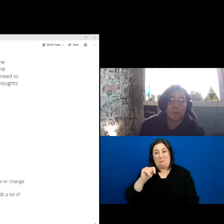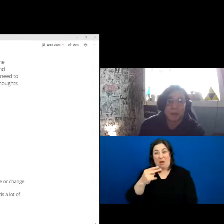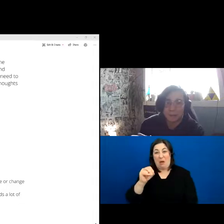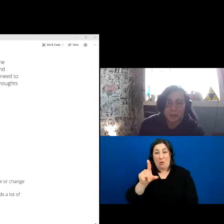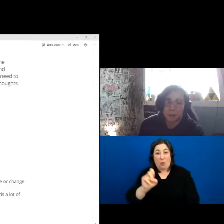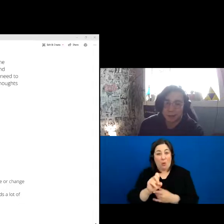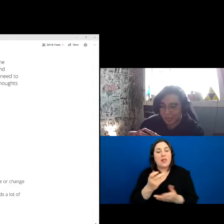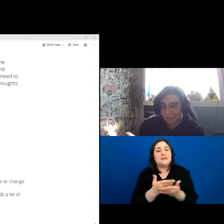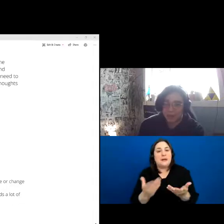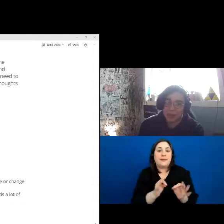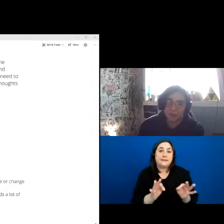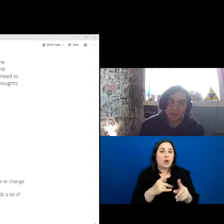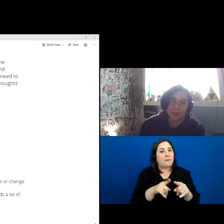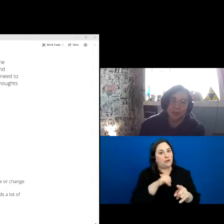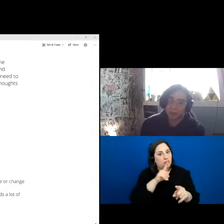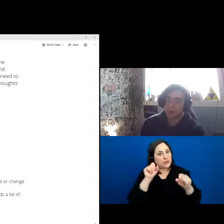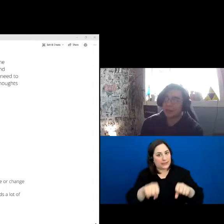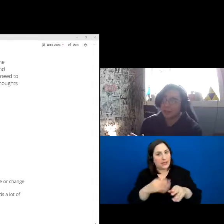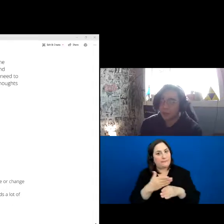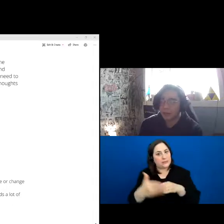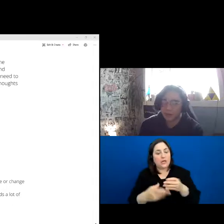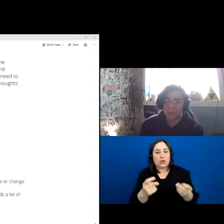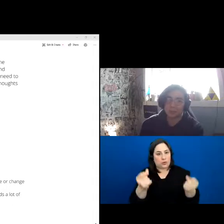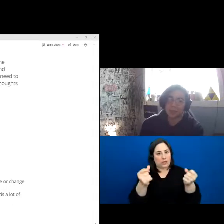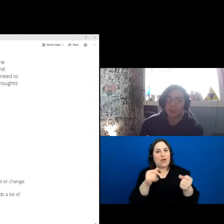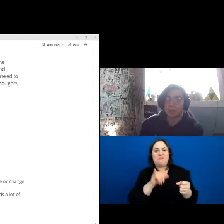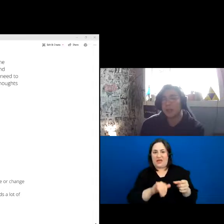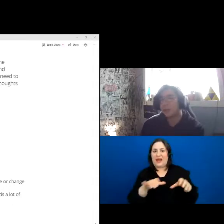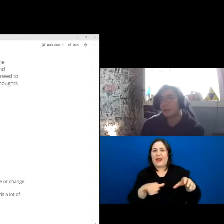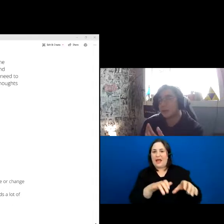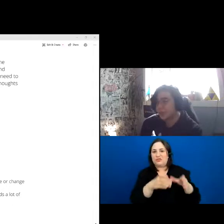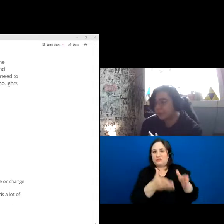but feasible that can be done quick. Those are the types of people you want for that.